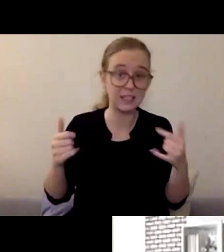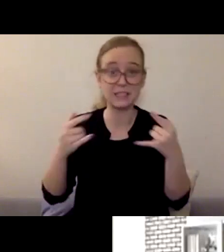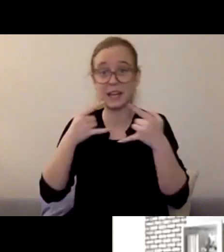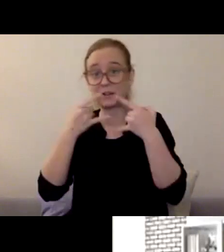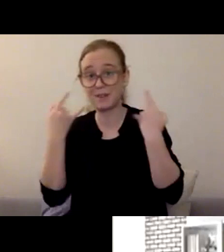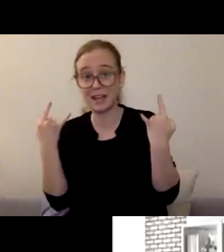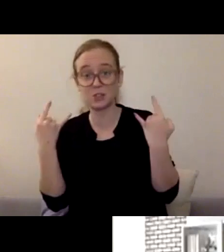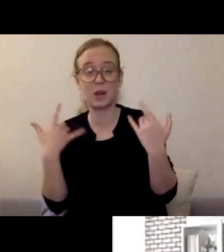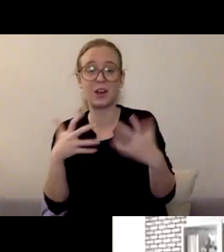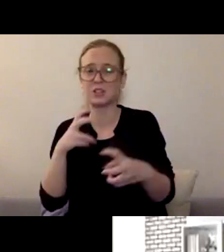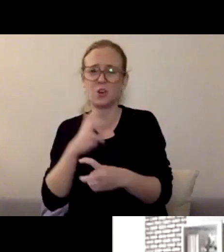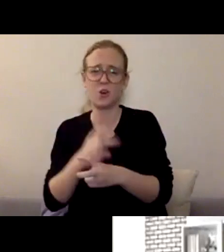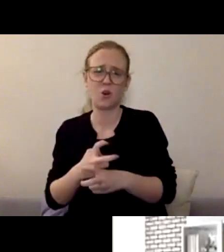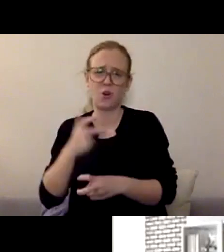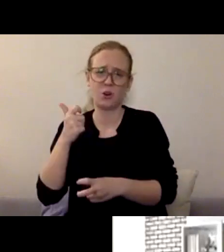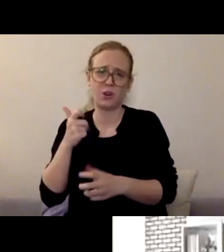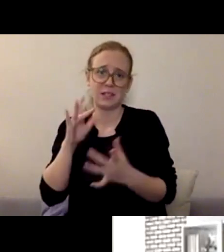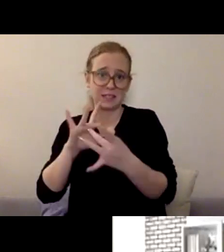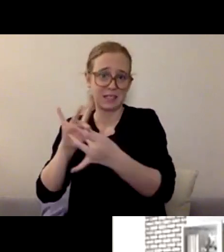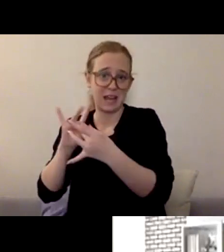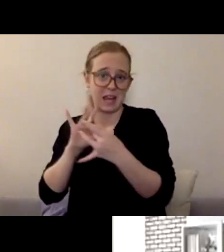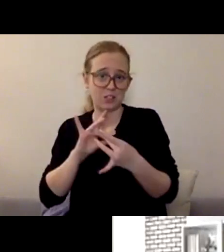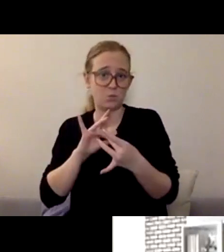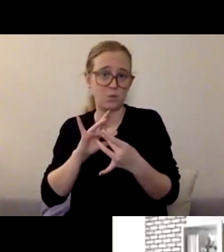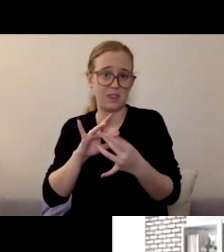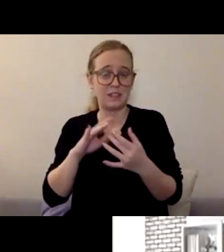and the neighborhood parents. But I think that it's still really important